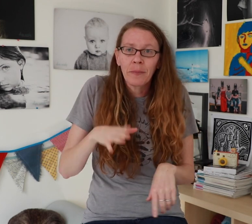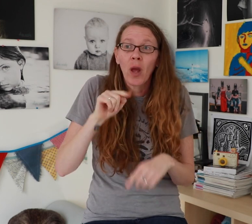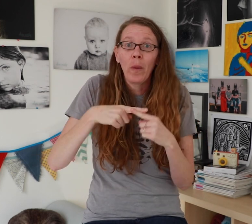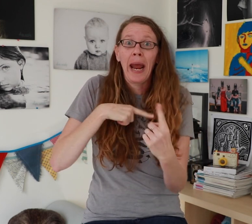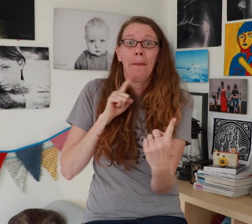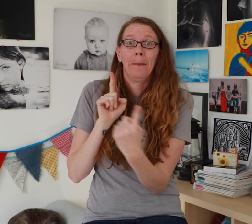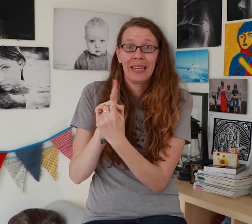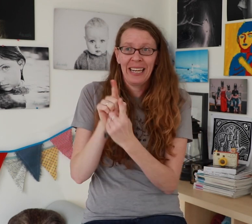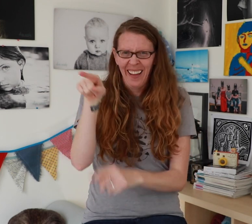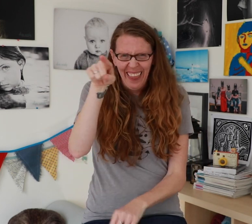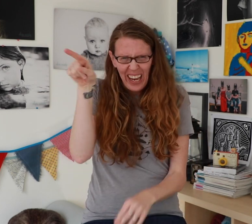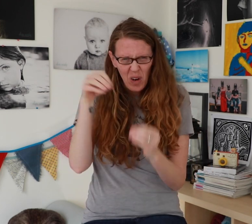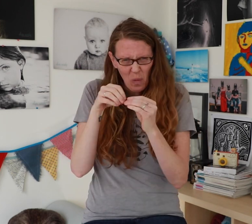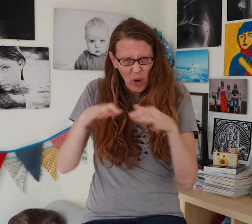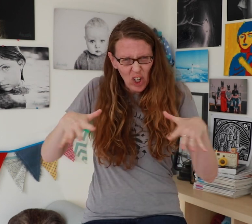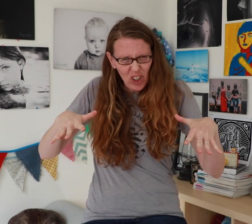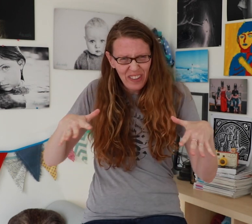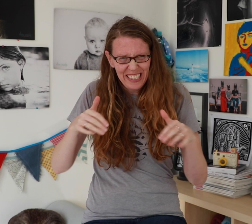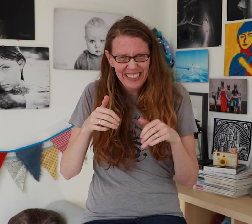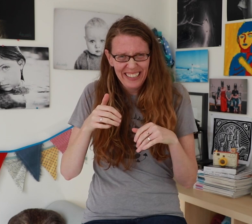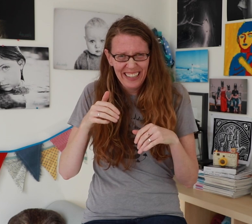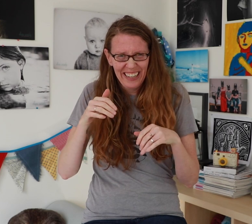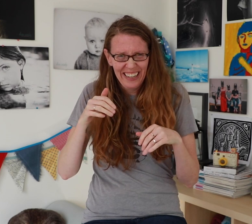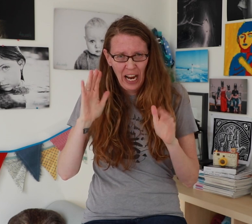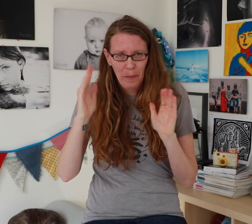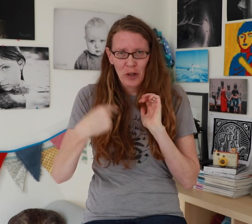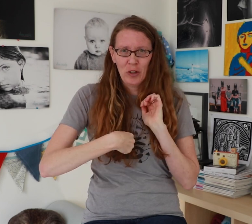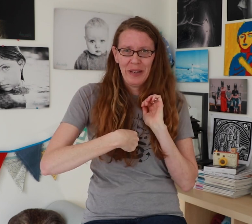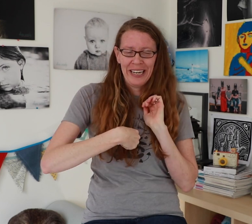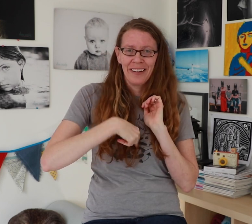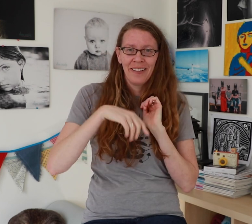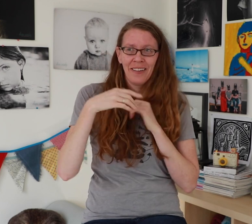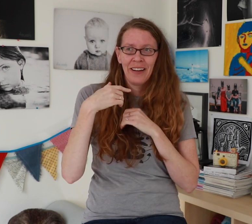However, when I meet my clients, I’ve learned they’re usually more nervous than me!